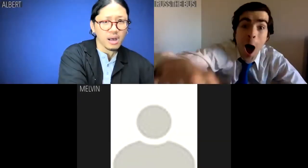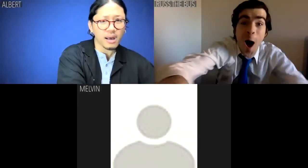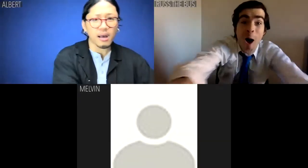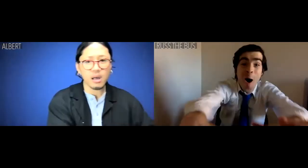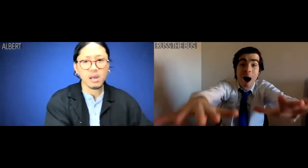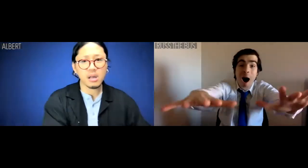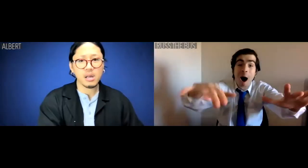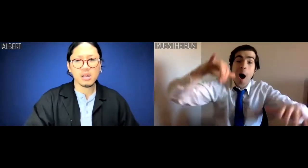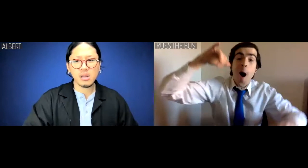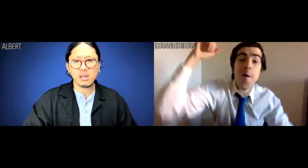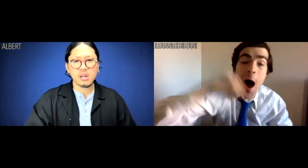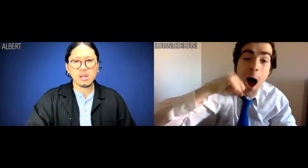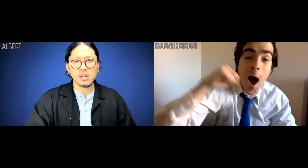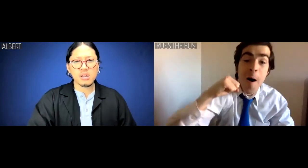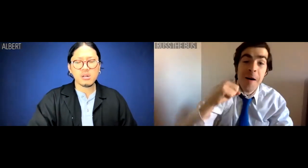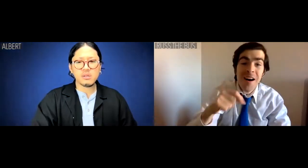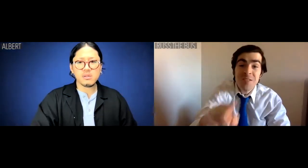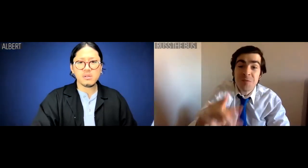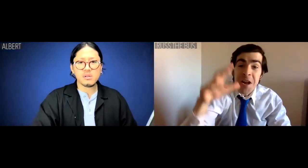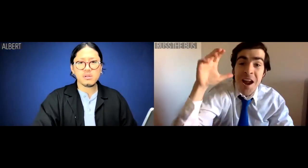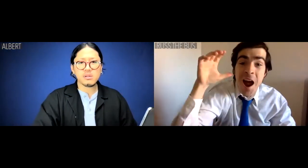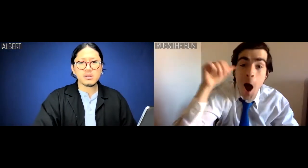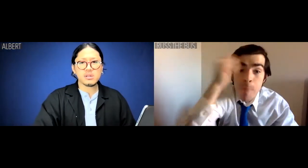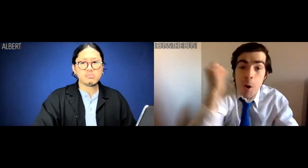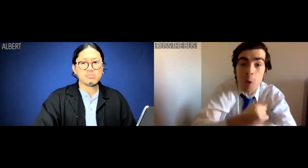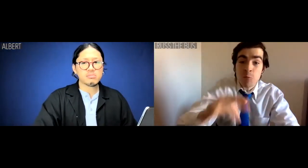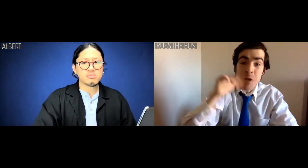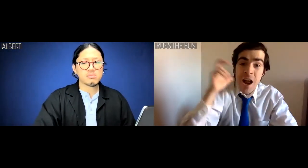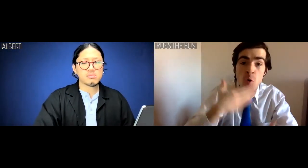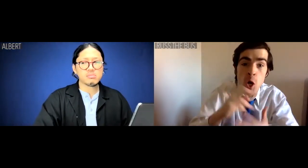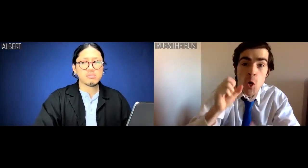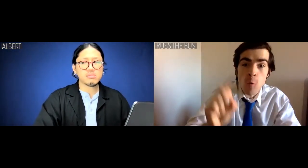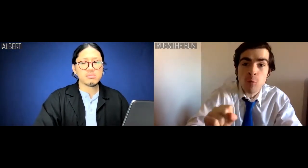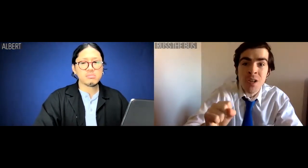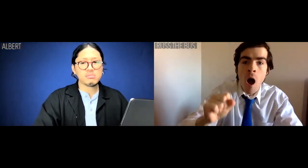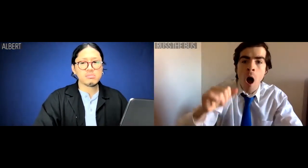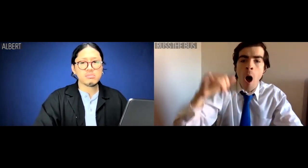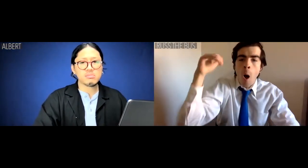Russ the Bus: Woooo! Albro, did you hear the good news?